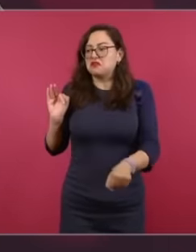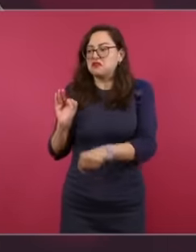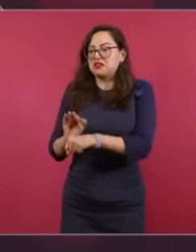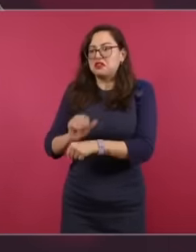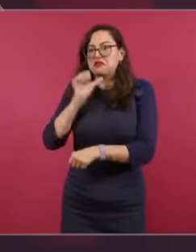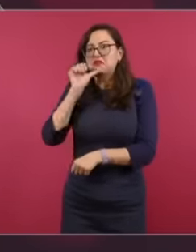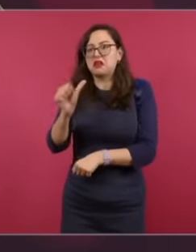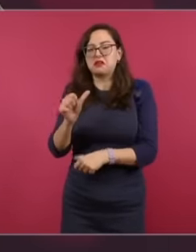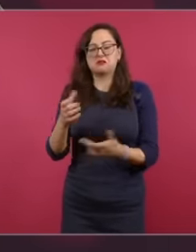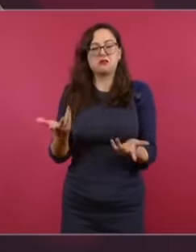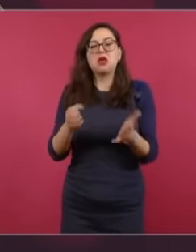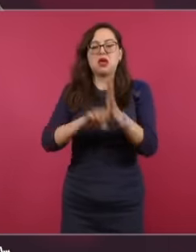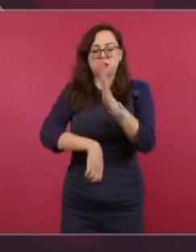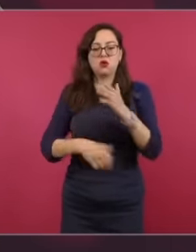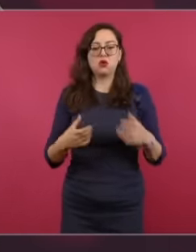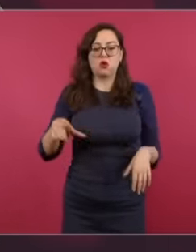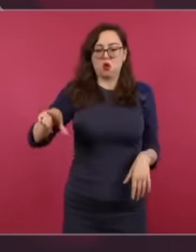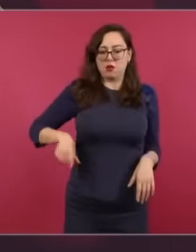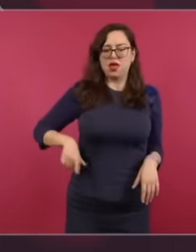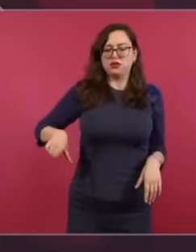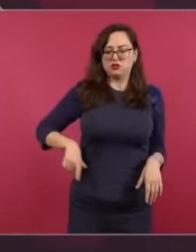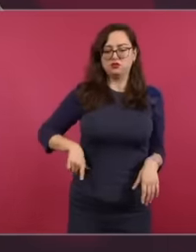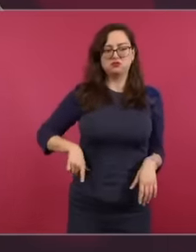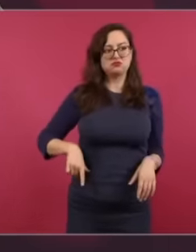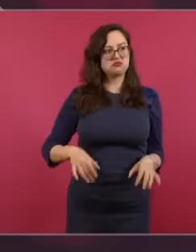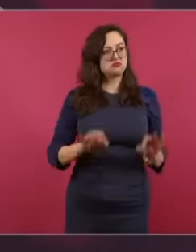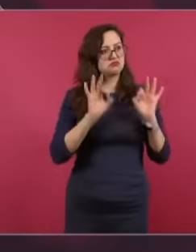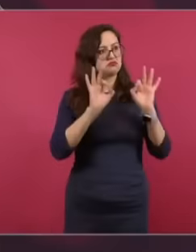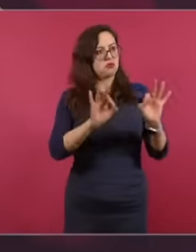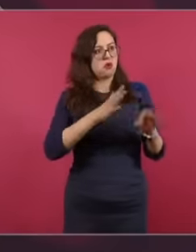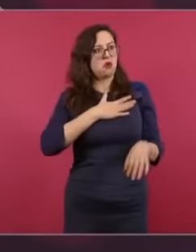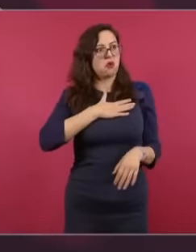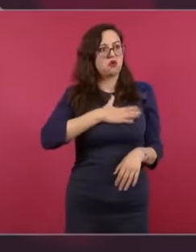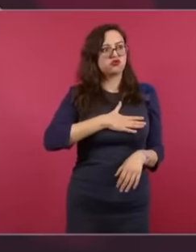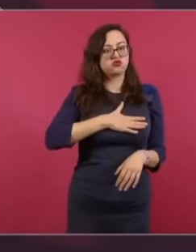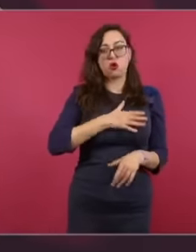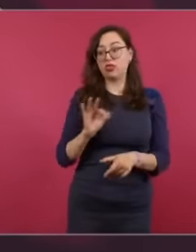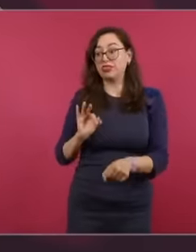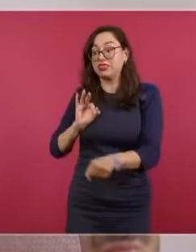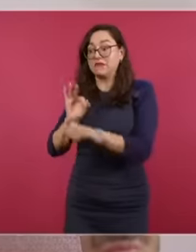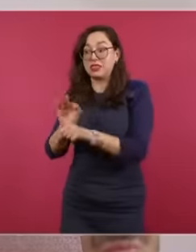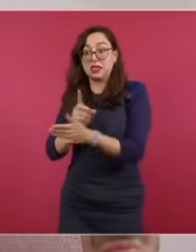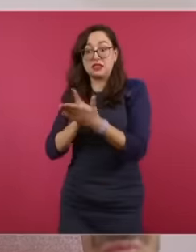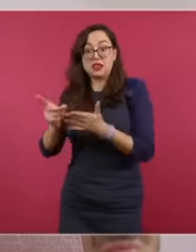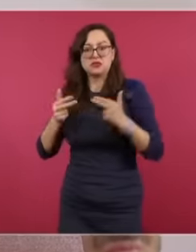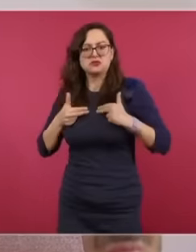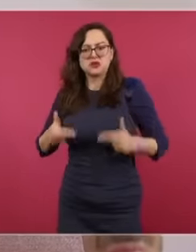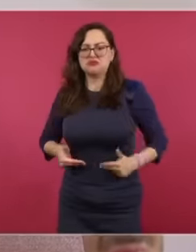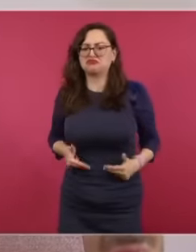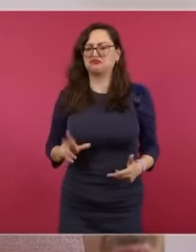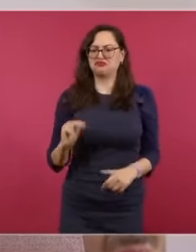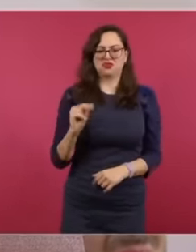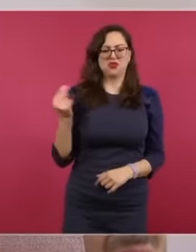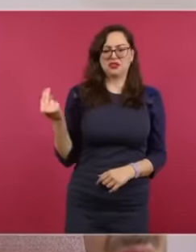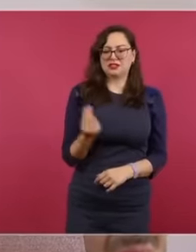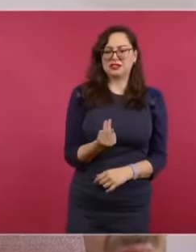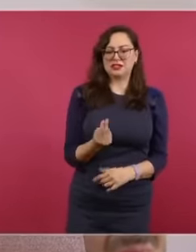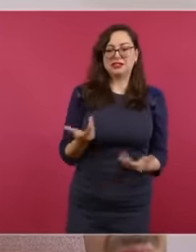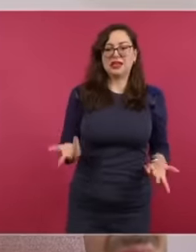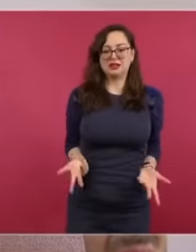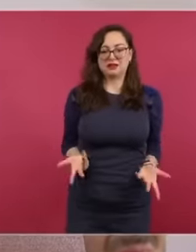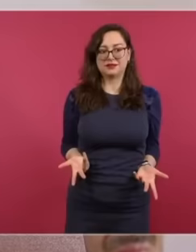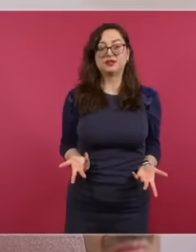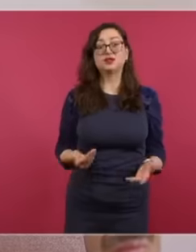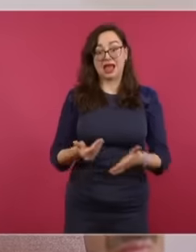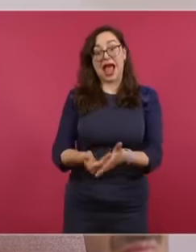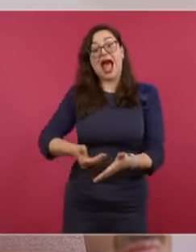then what we must first ensure is that there are no authoritarian governments